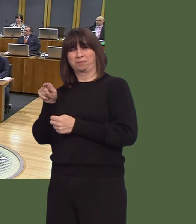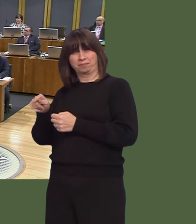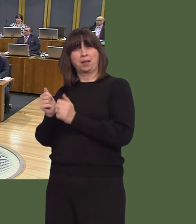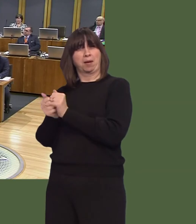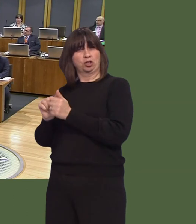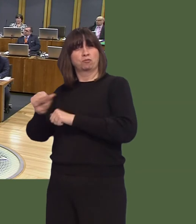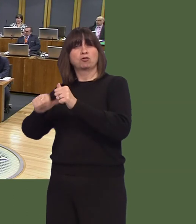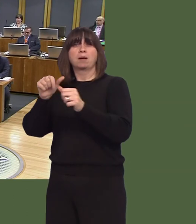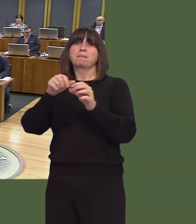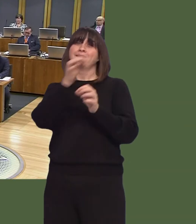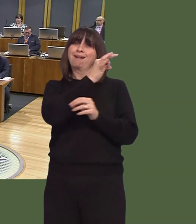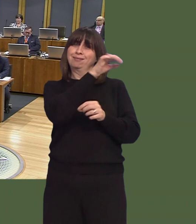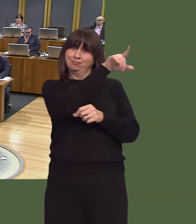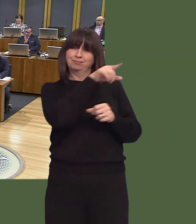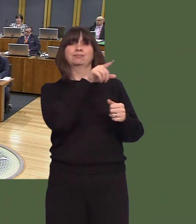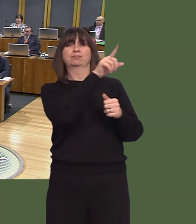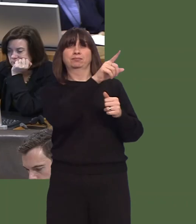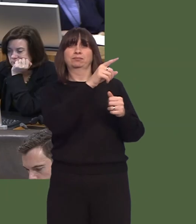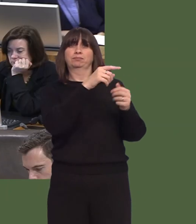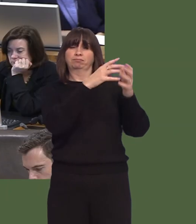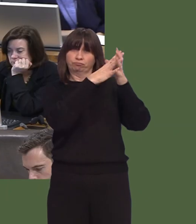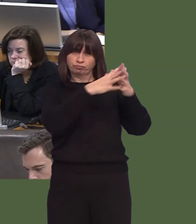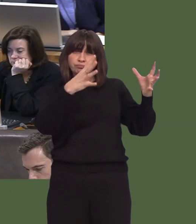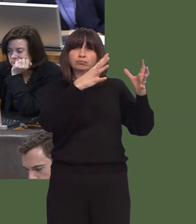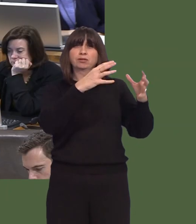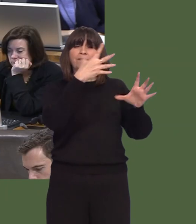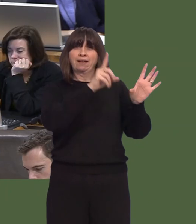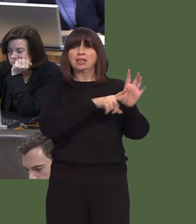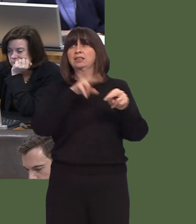I know that Ynys MÙn plan to build 198 new council homes over the next five years.